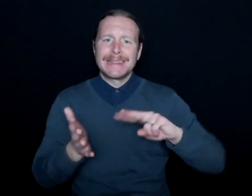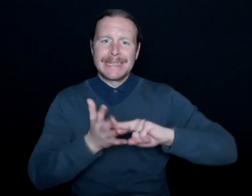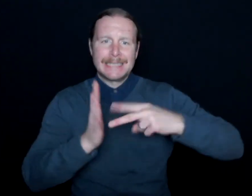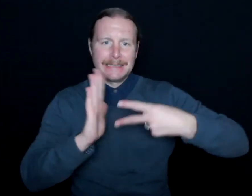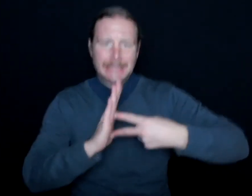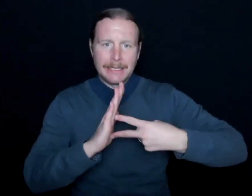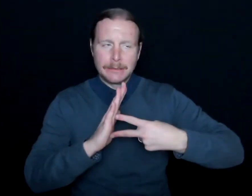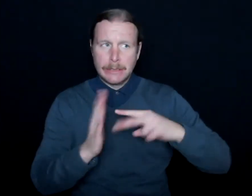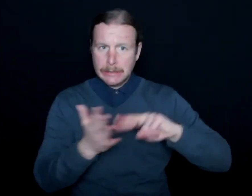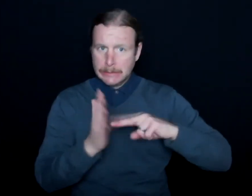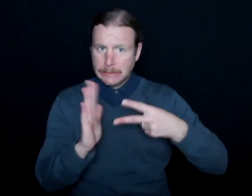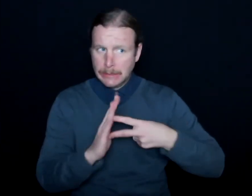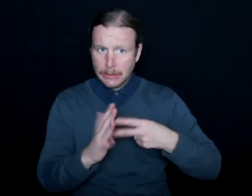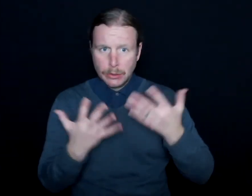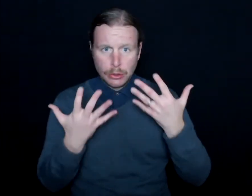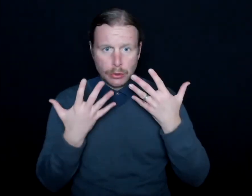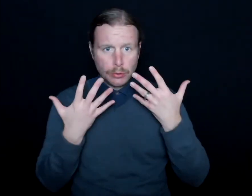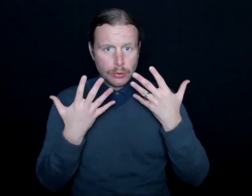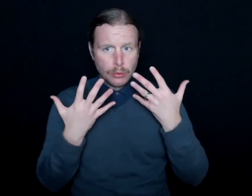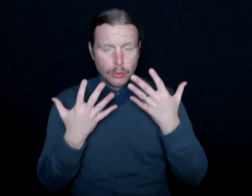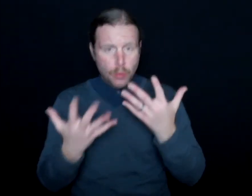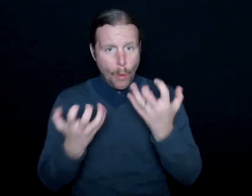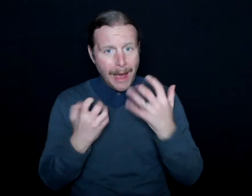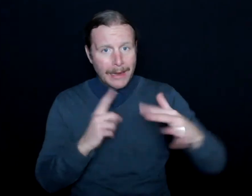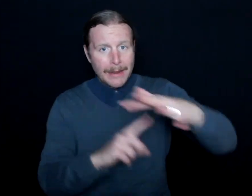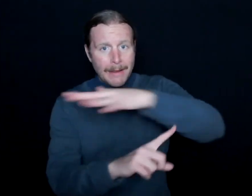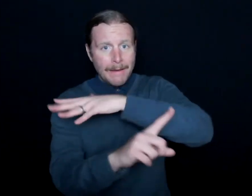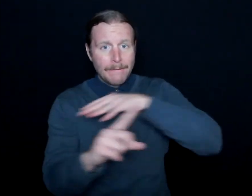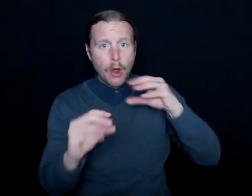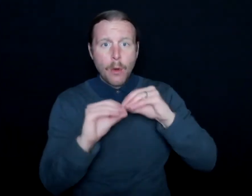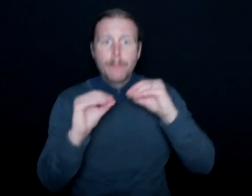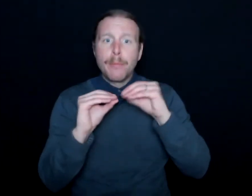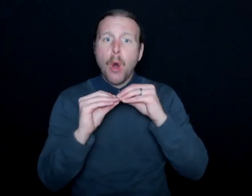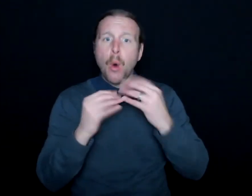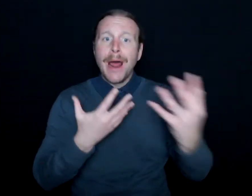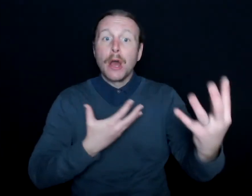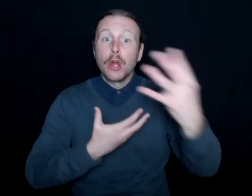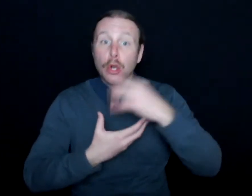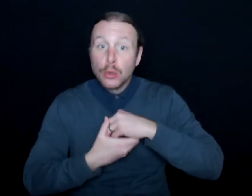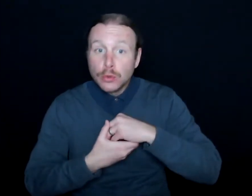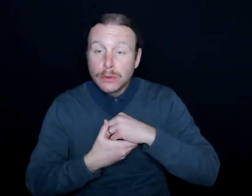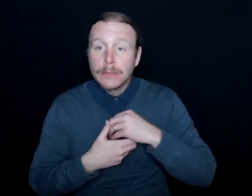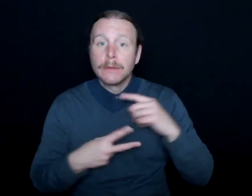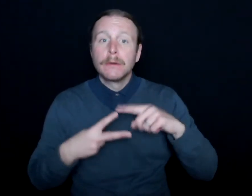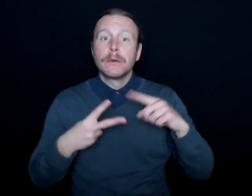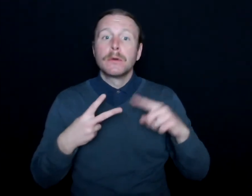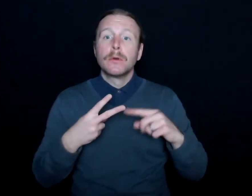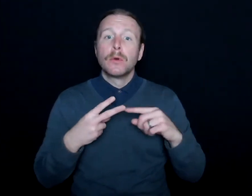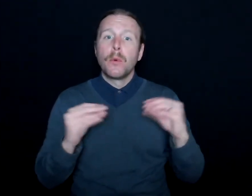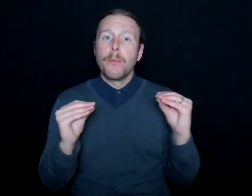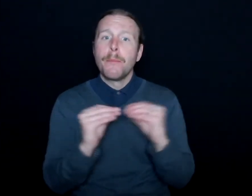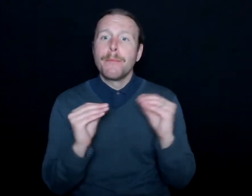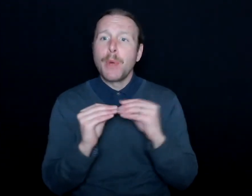Is the intent to make your environment inclusive? Is your intent to make it more of a humanitarian effort--